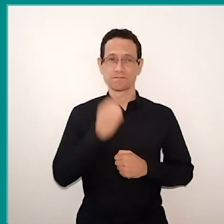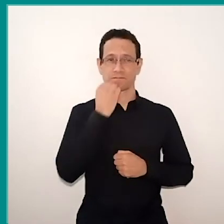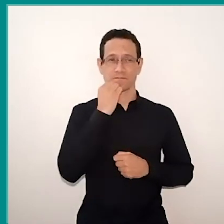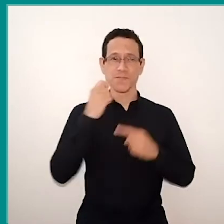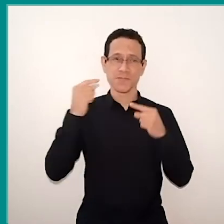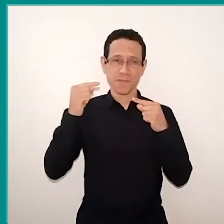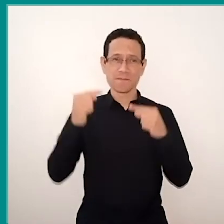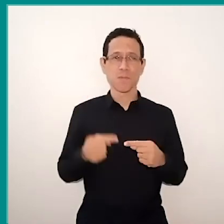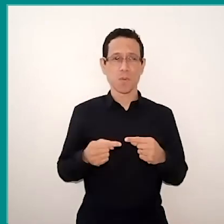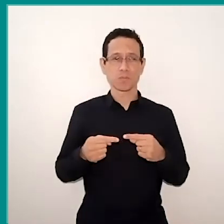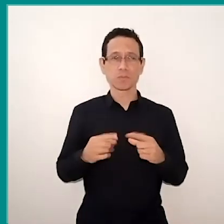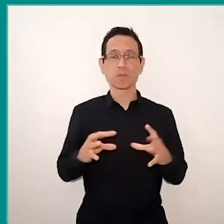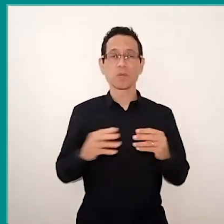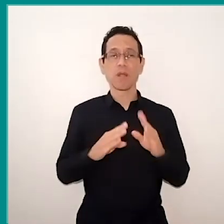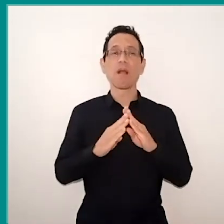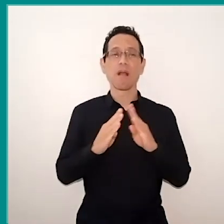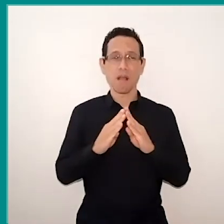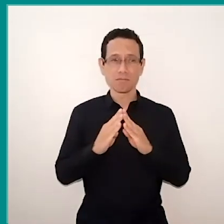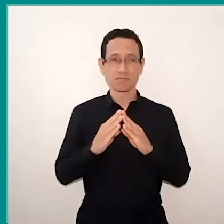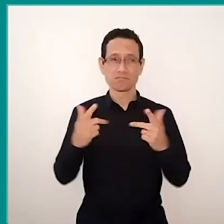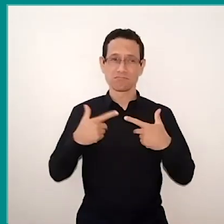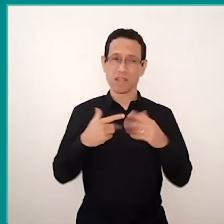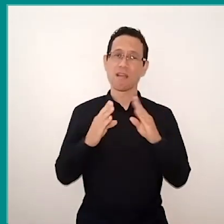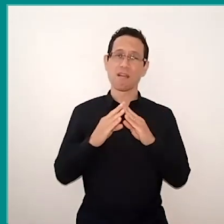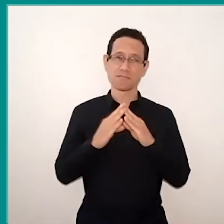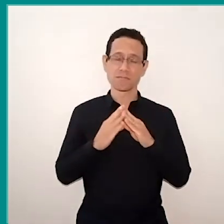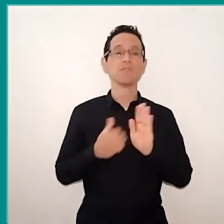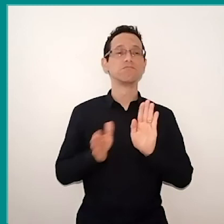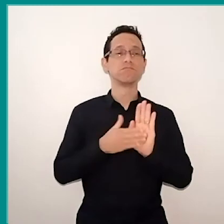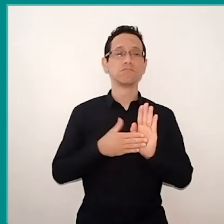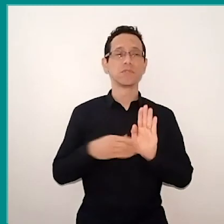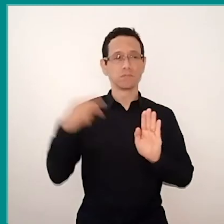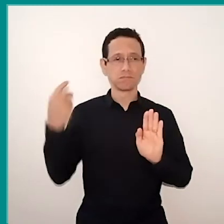the students at home, me here at my house, I proposed to them a wall of sound.